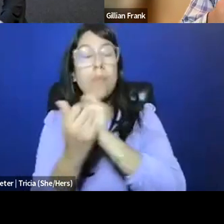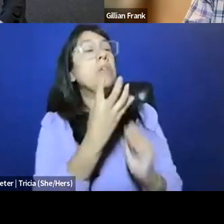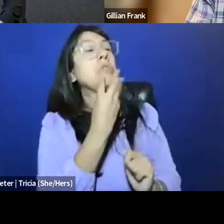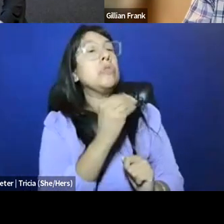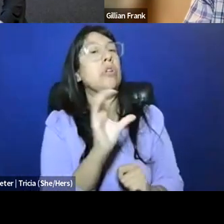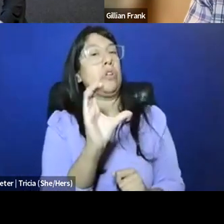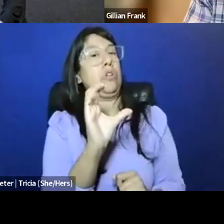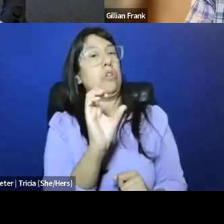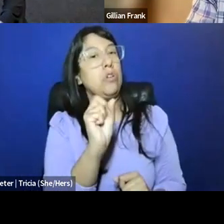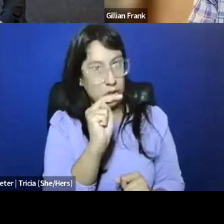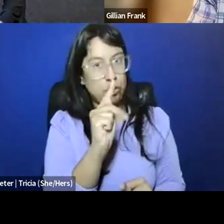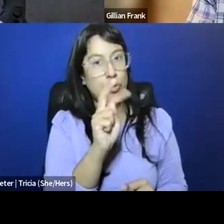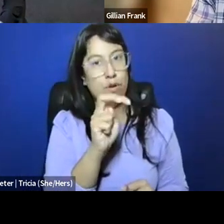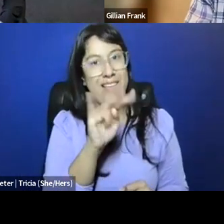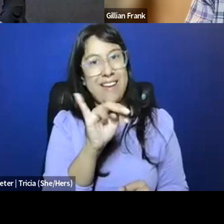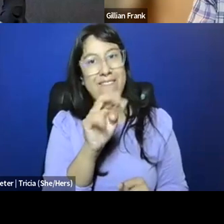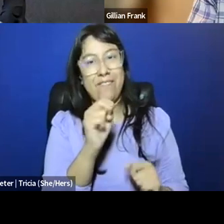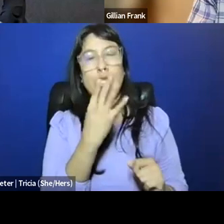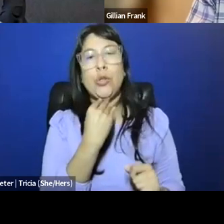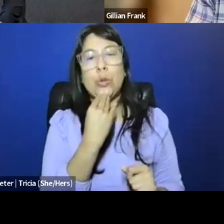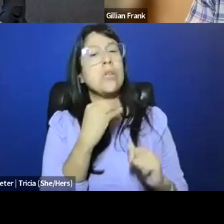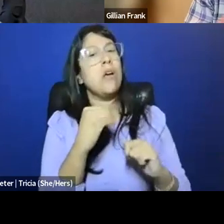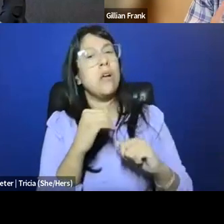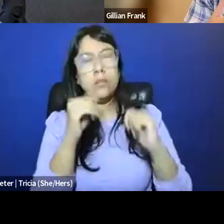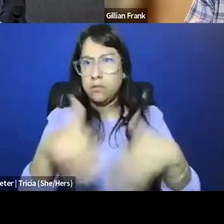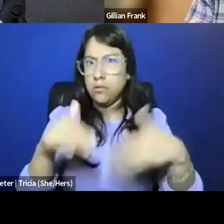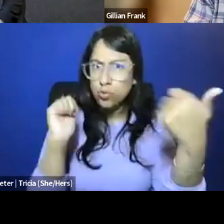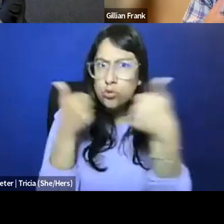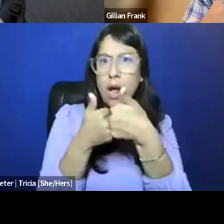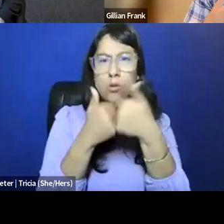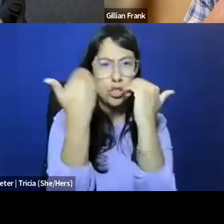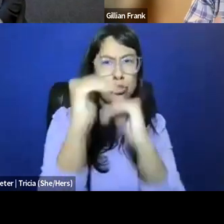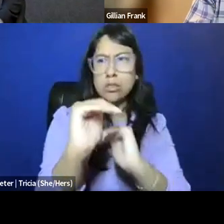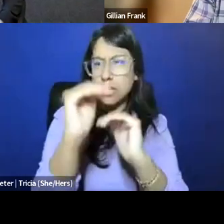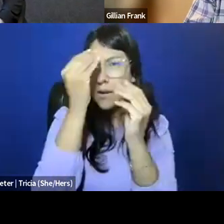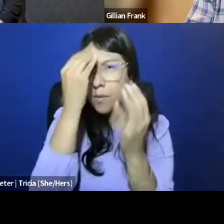and conservative Jews pushed hard almost immediately to challenge the restrictions of information